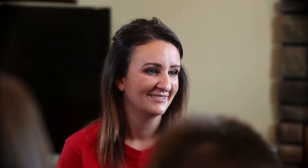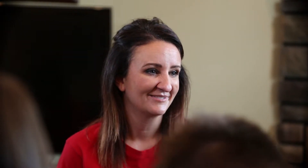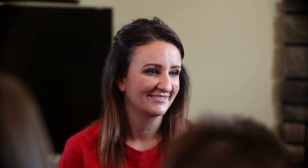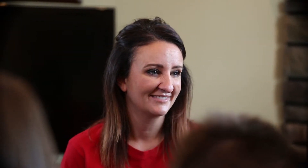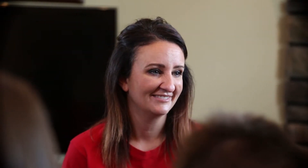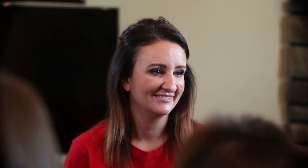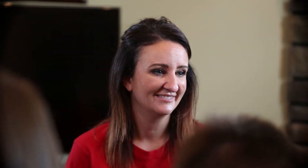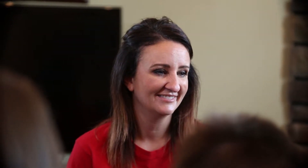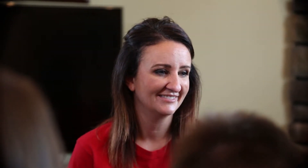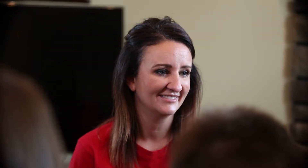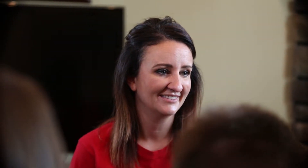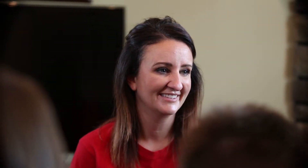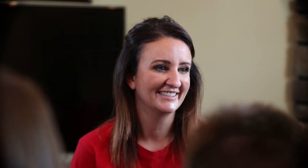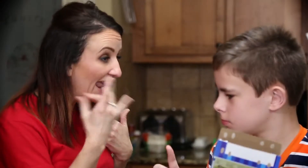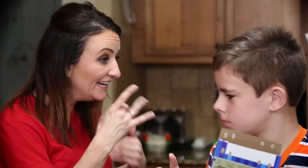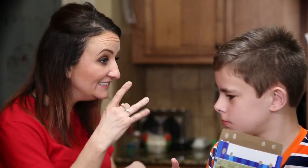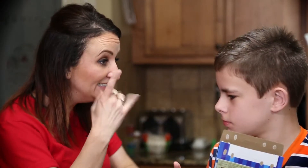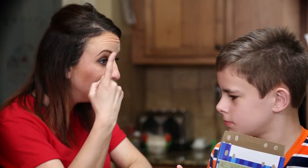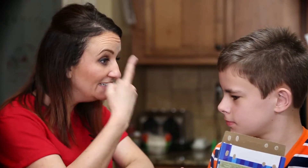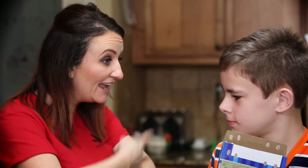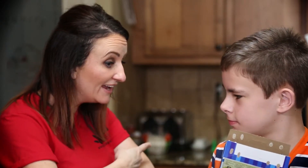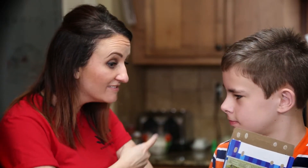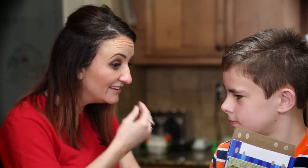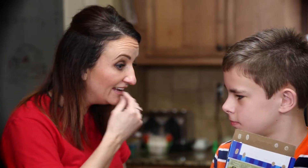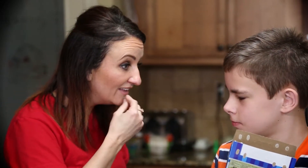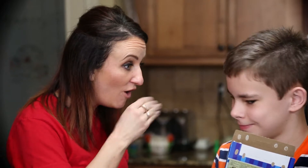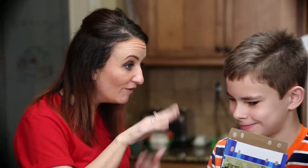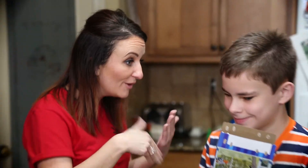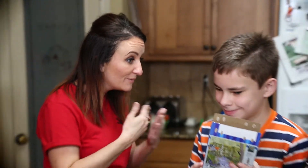As his teacher, to be able to see that growth, it has had a huge